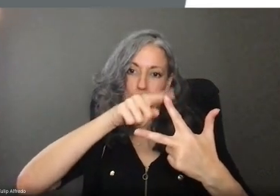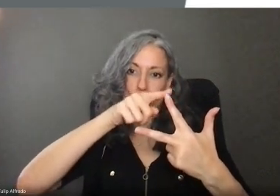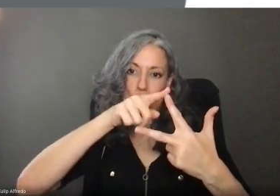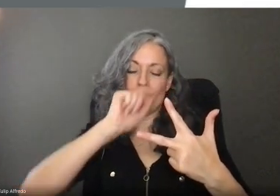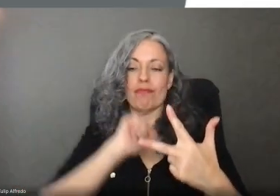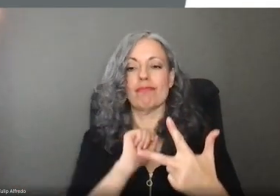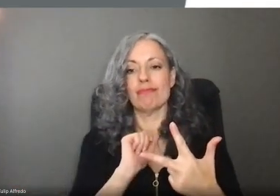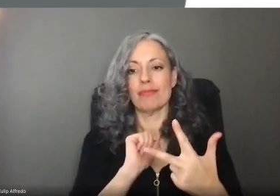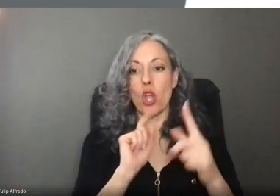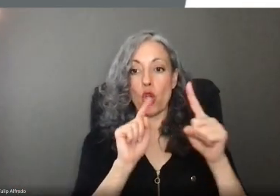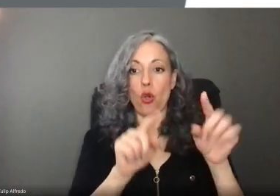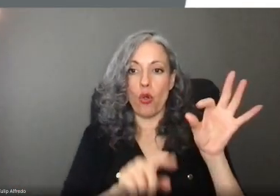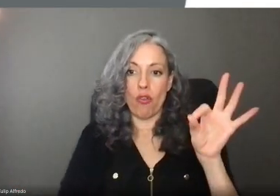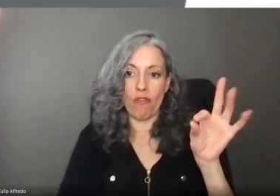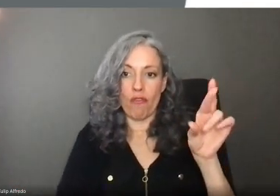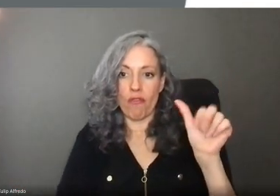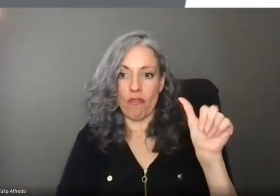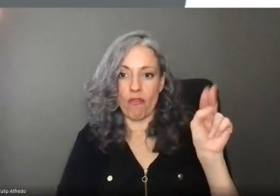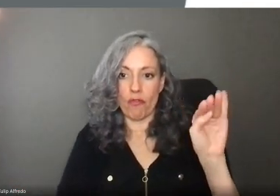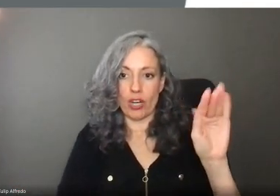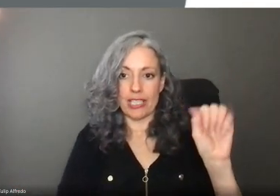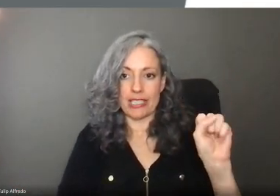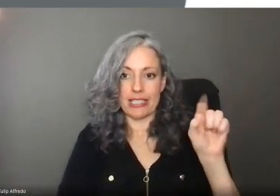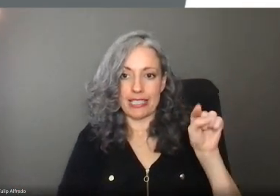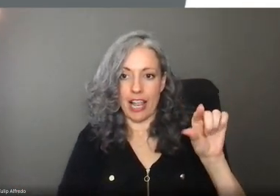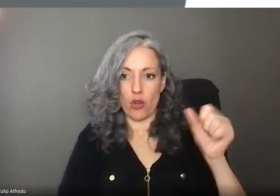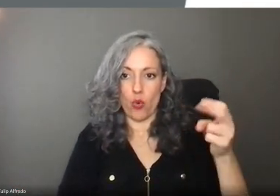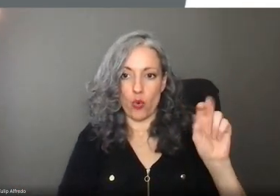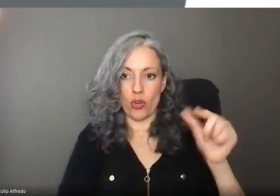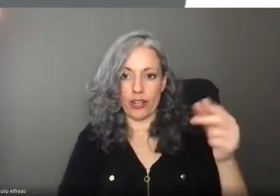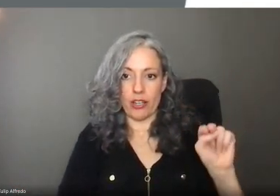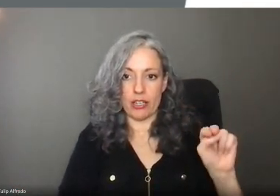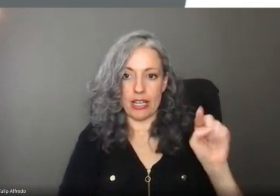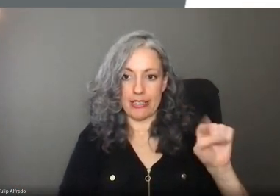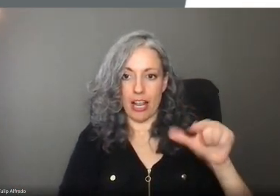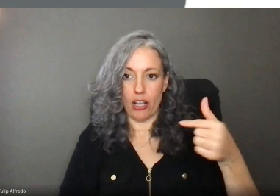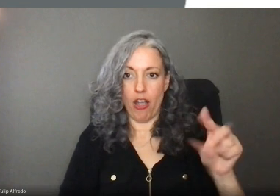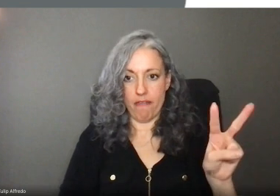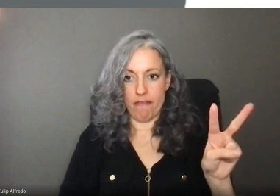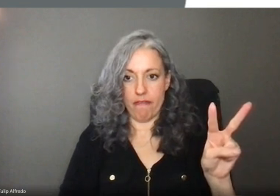Step two: Go to Frances.Oregon.gov